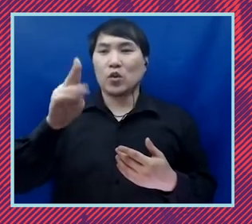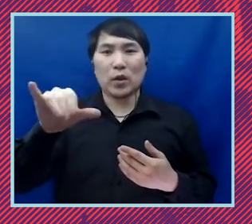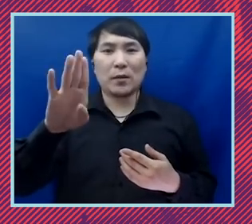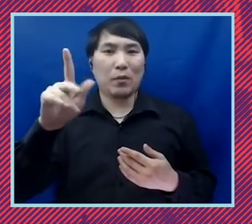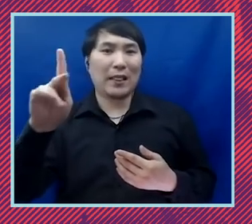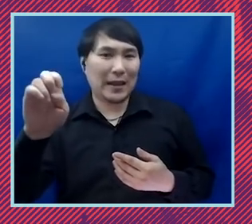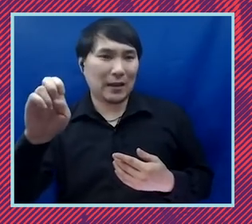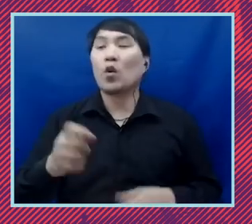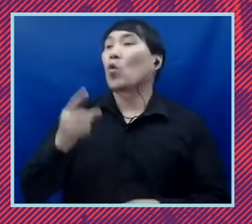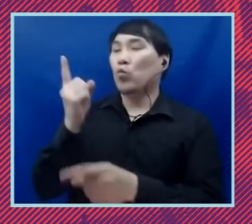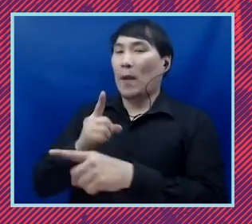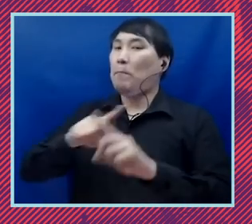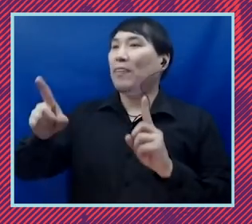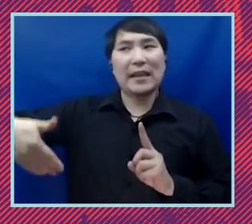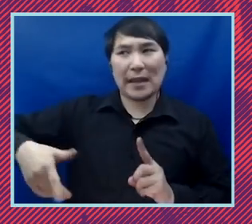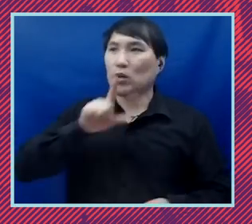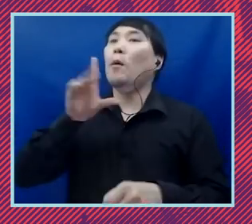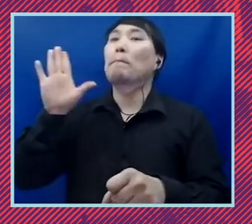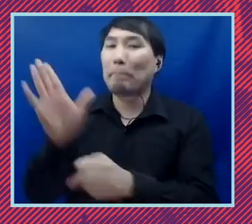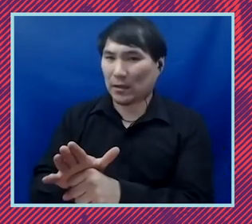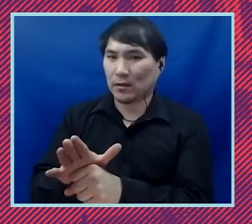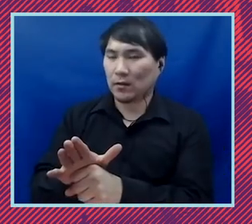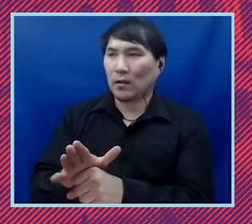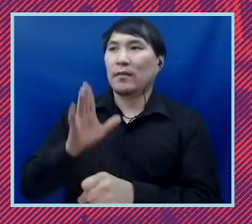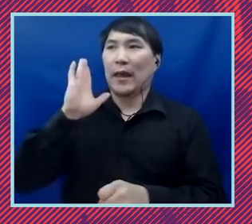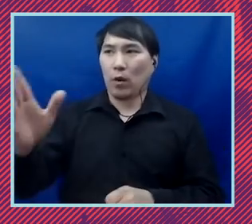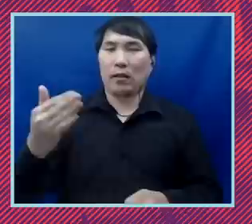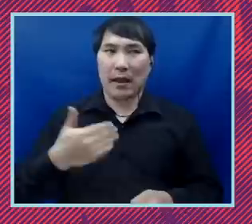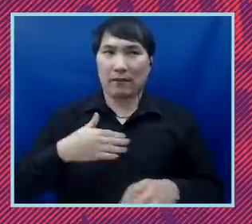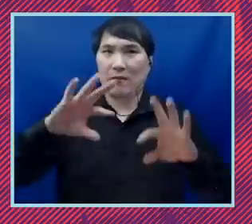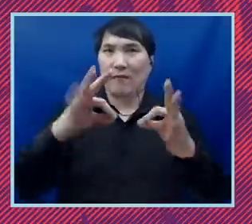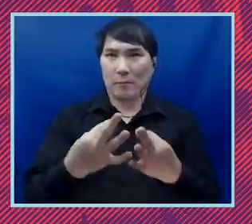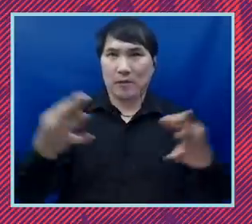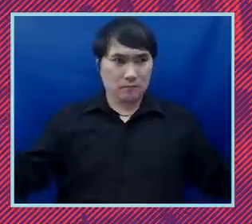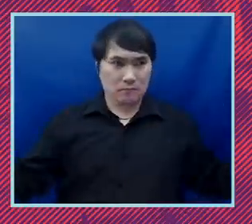the commitment that you just made to reunite the families here. Right. They'll talk about